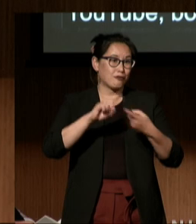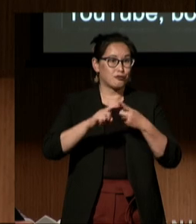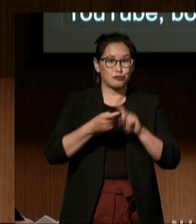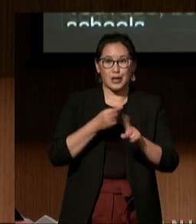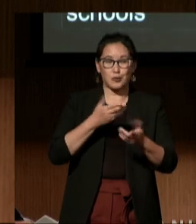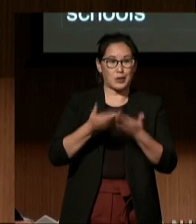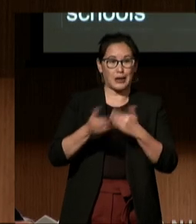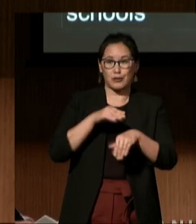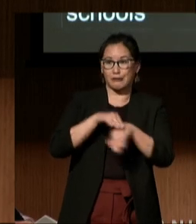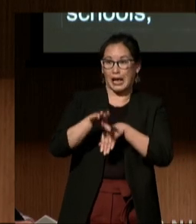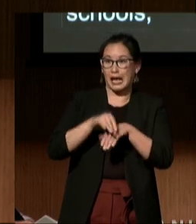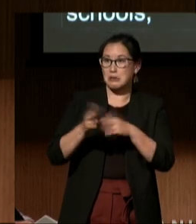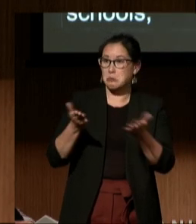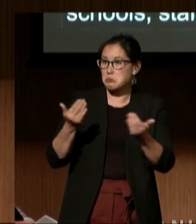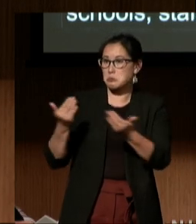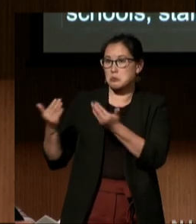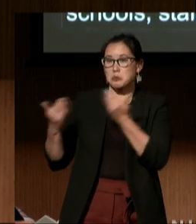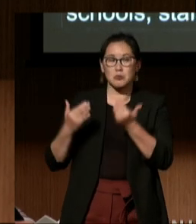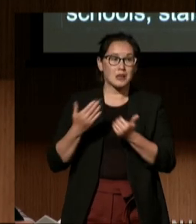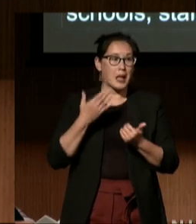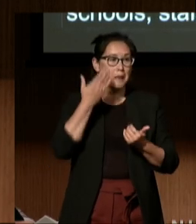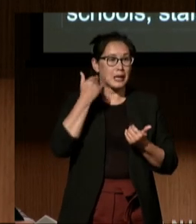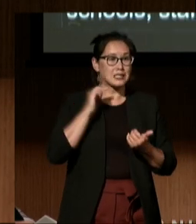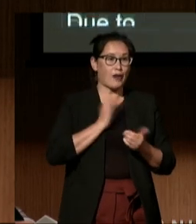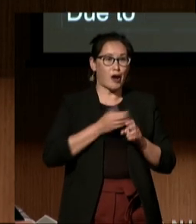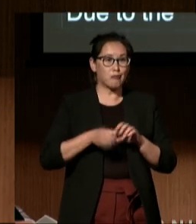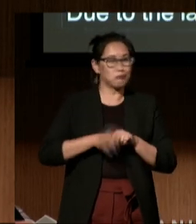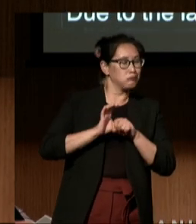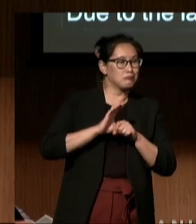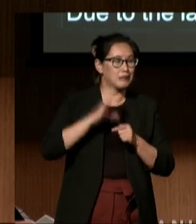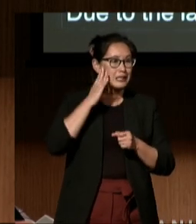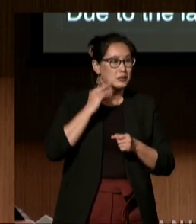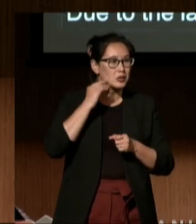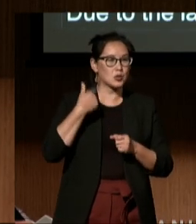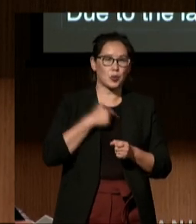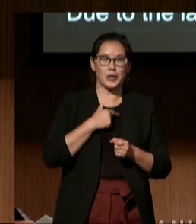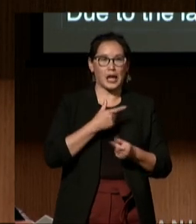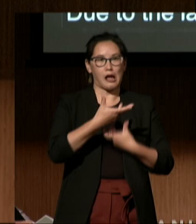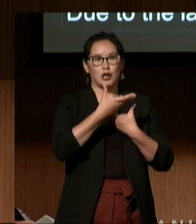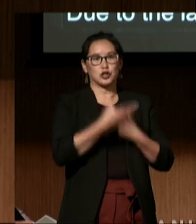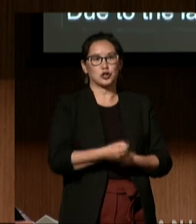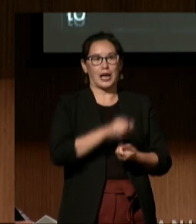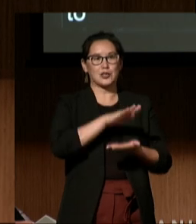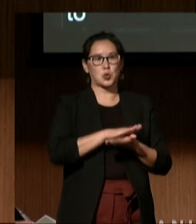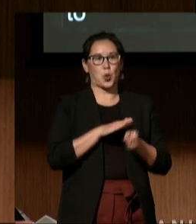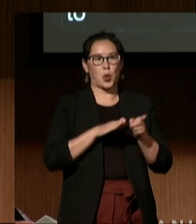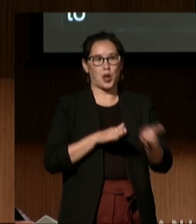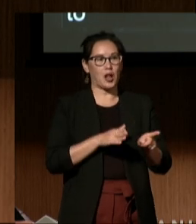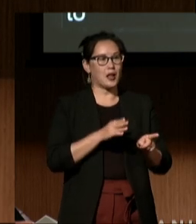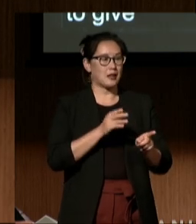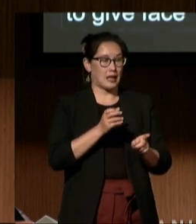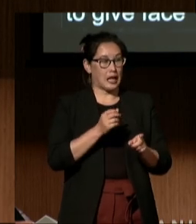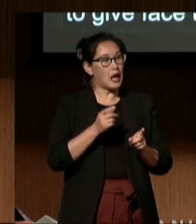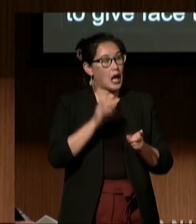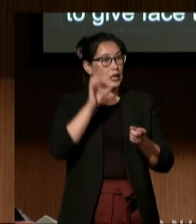Due to the lack of knowledge and experience, we had to give faith to the school that he would get the best support through the development programs